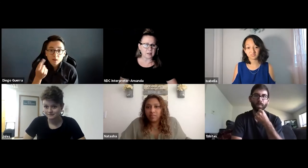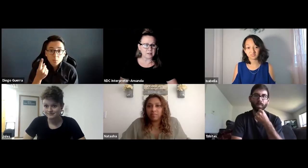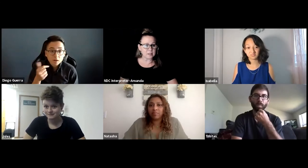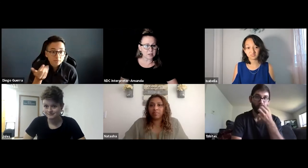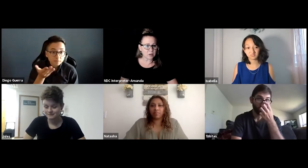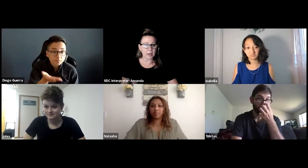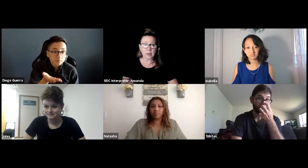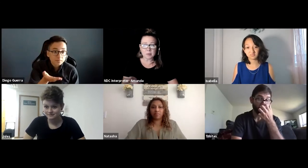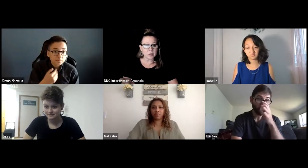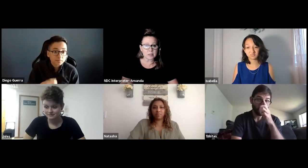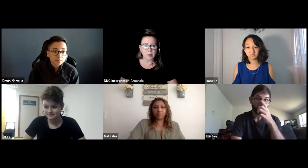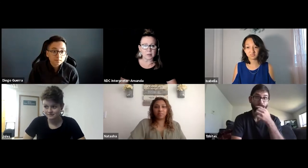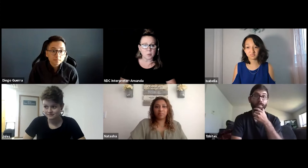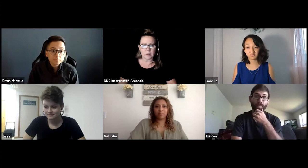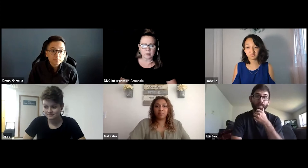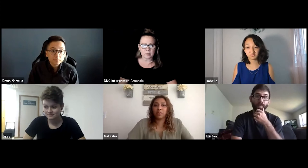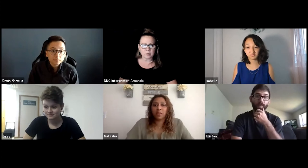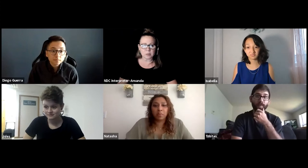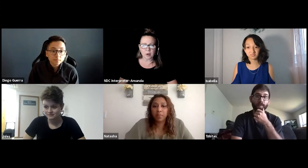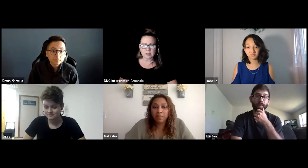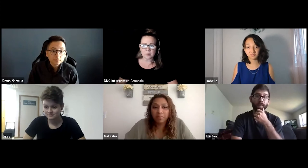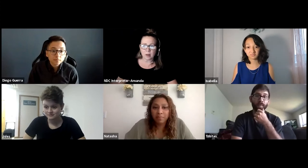Natasha, I'm sorry, did anyone else want to respond as well?